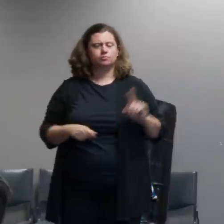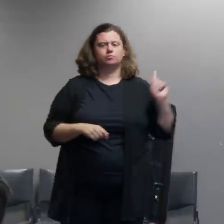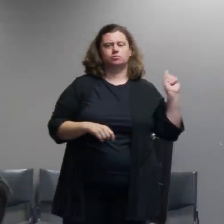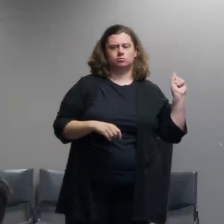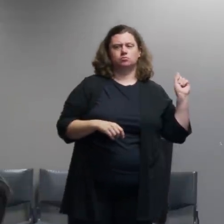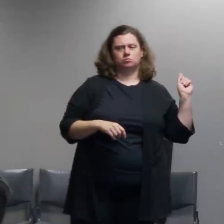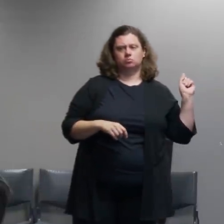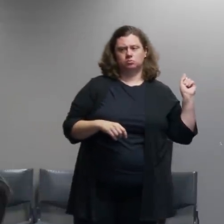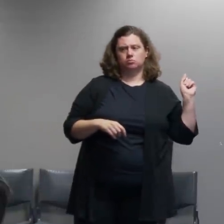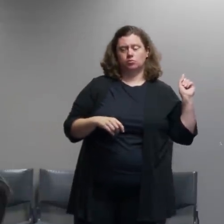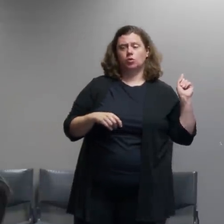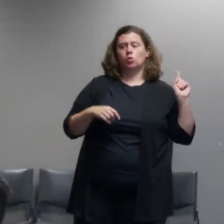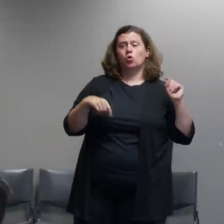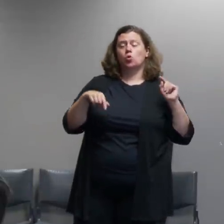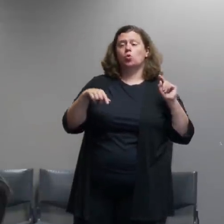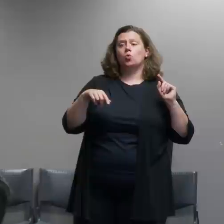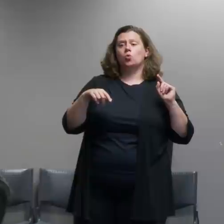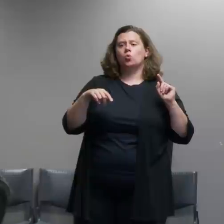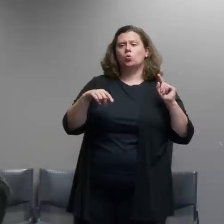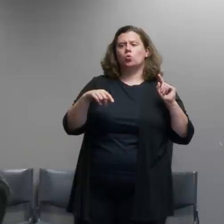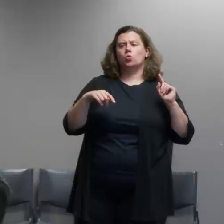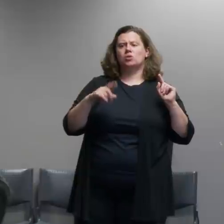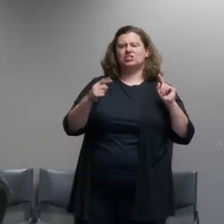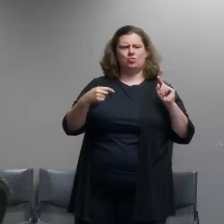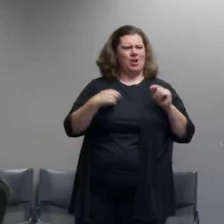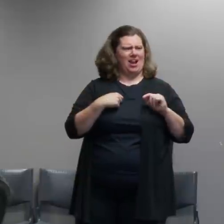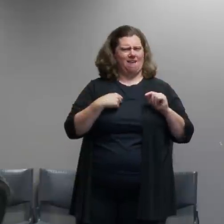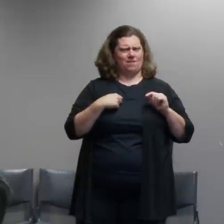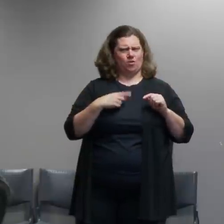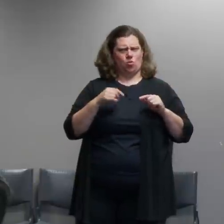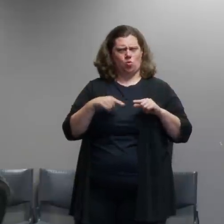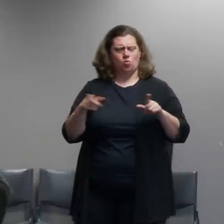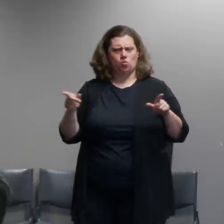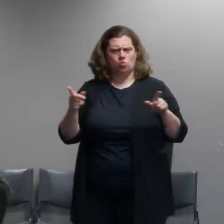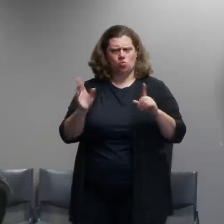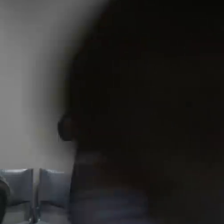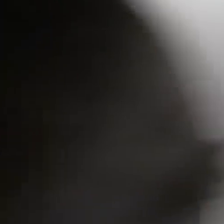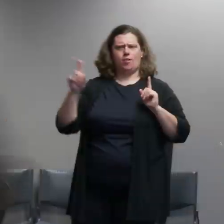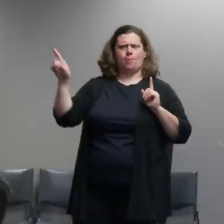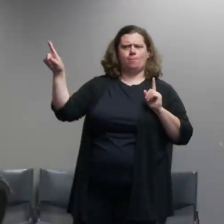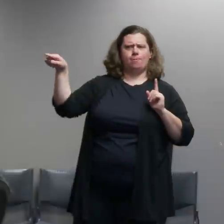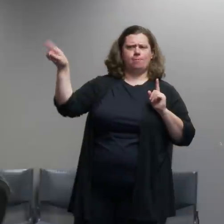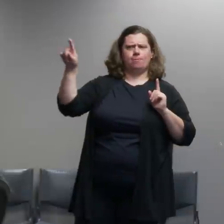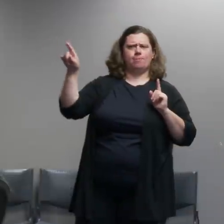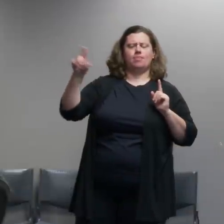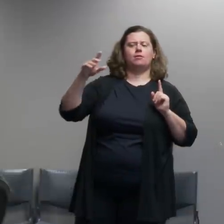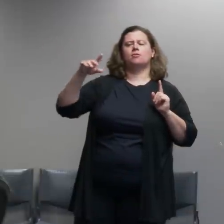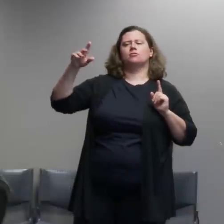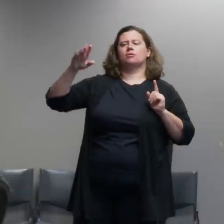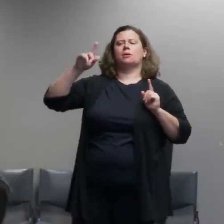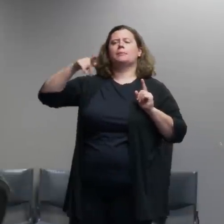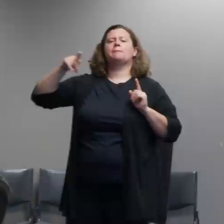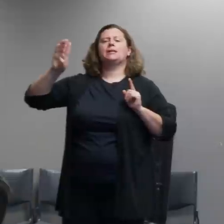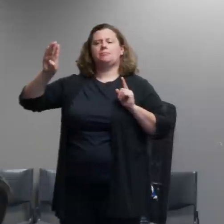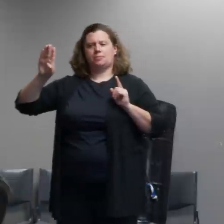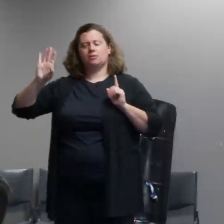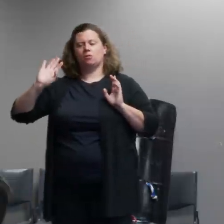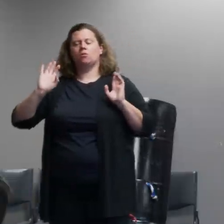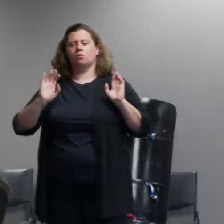and do you mean when did i personally find out or when did the organization when did the police bureau find out okay when we found out that the federal